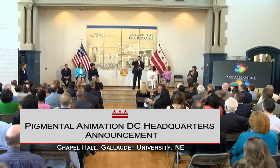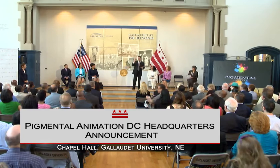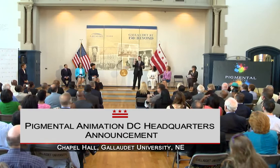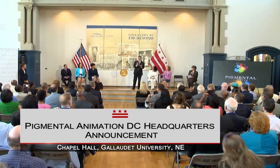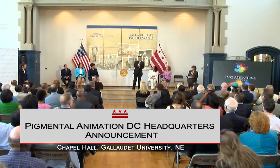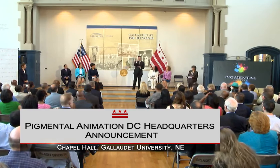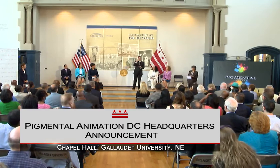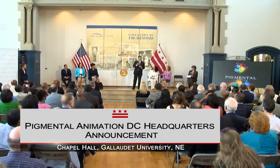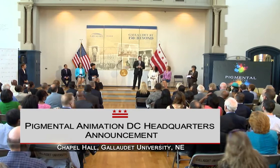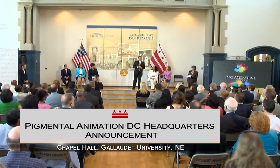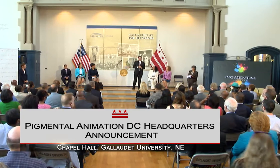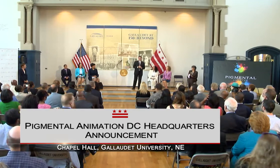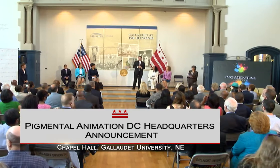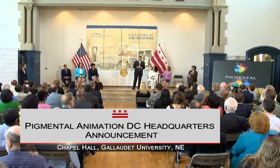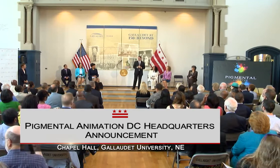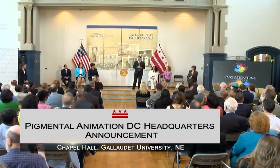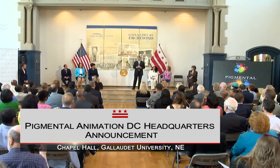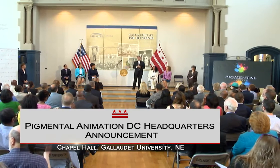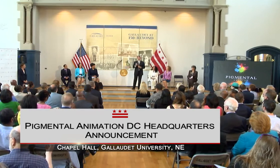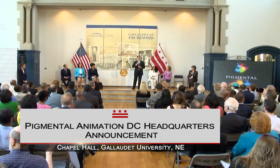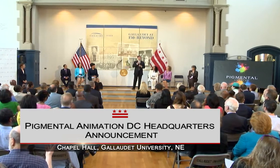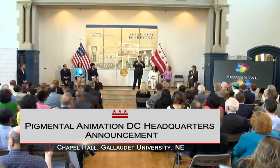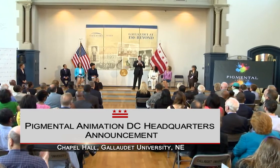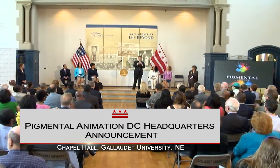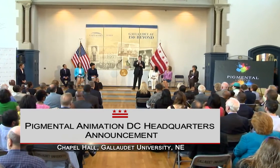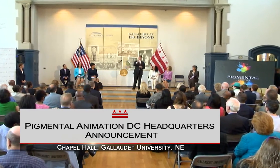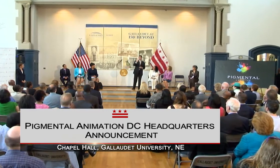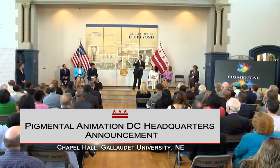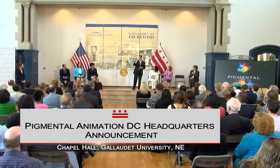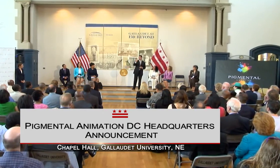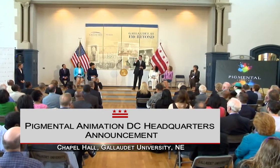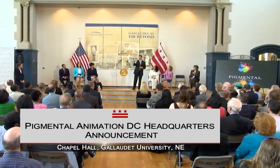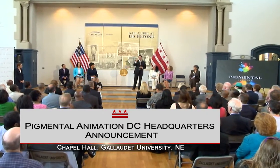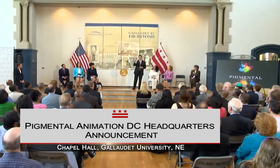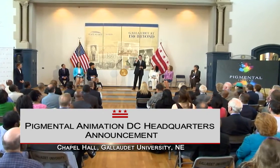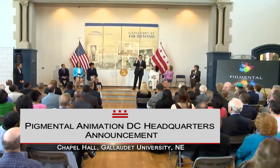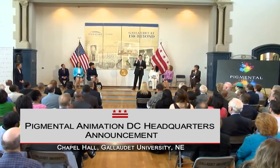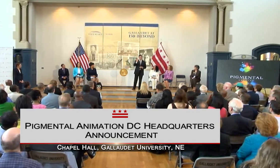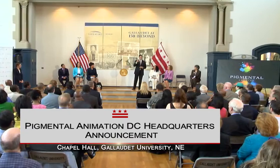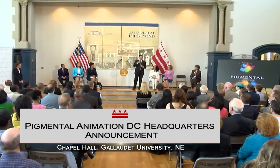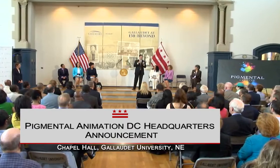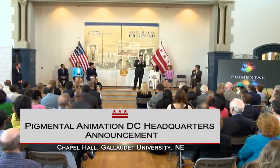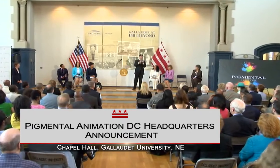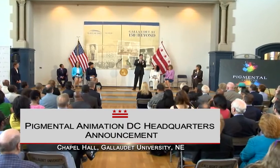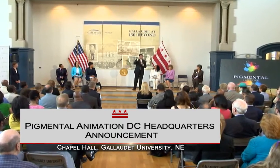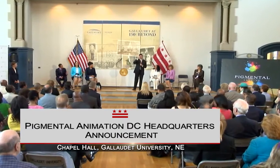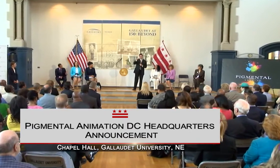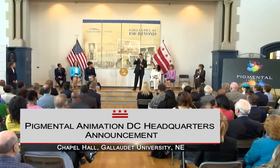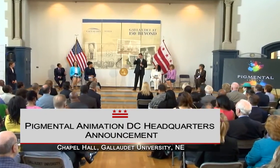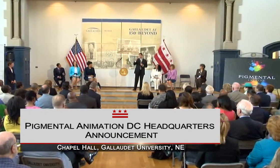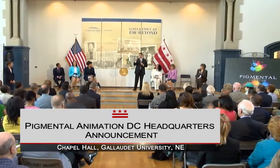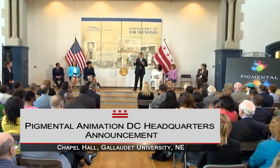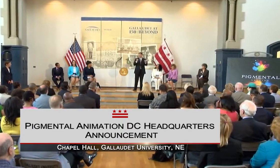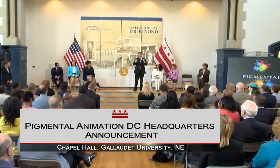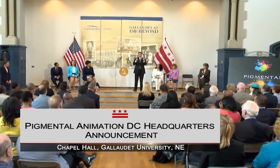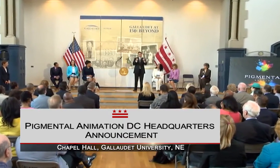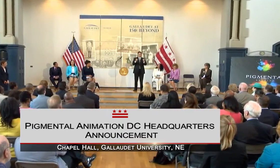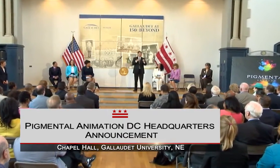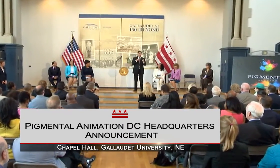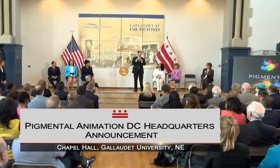TO WELCOME ALL OF YOU TO GALLAUDET UNIVERSITY. MY NAME IS FRED WEINER AND I'M THE ASSISTANT VICE-PRESIDENT FOR